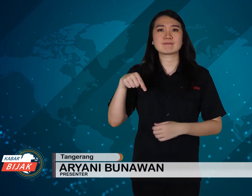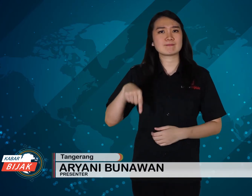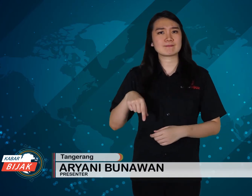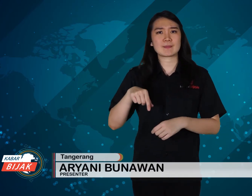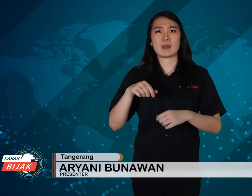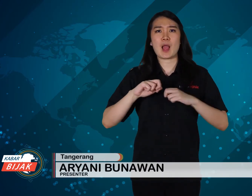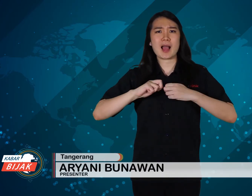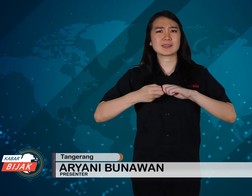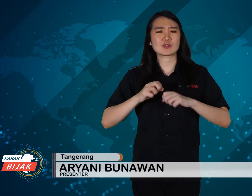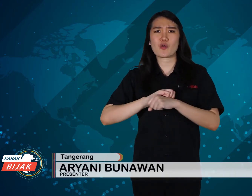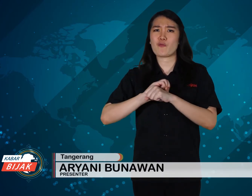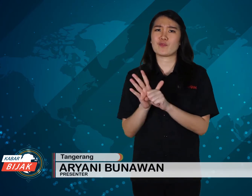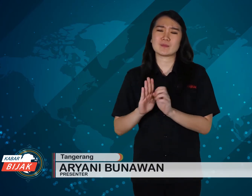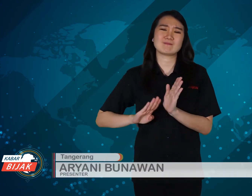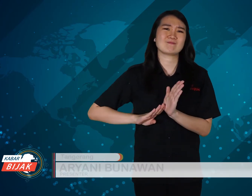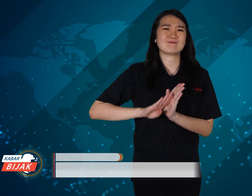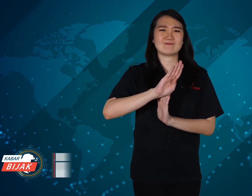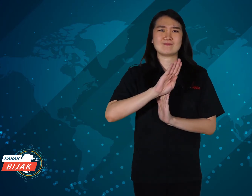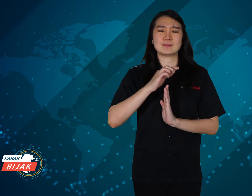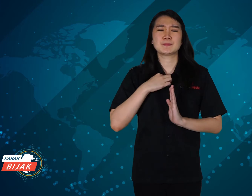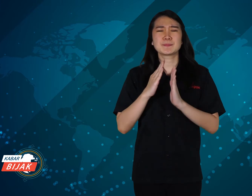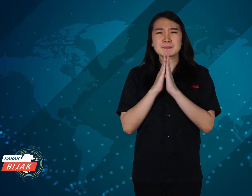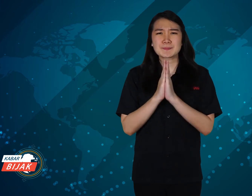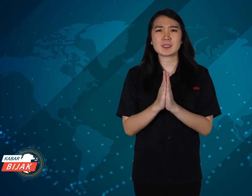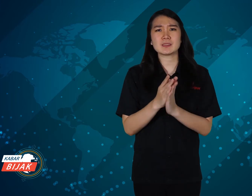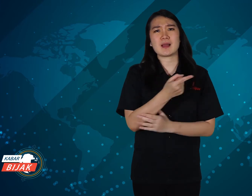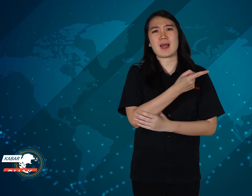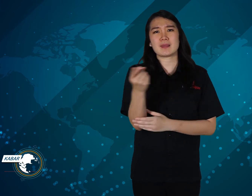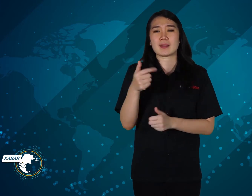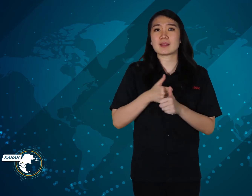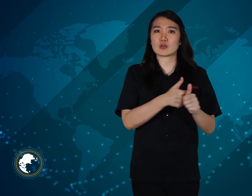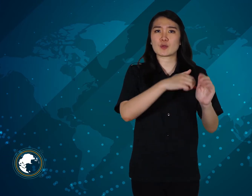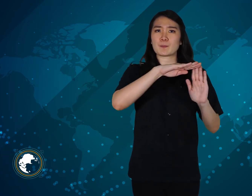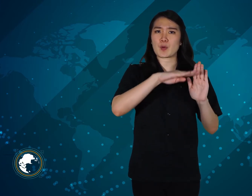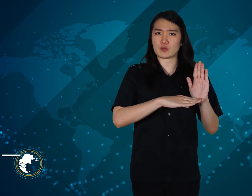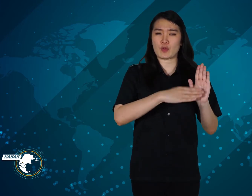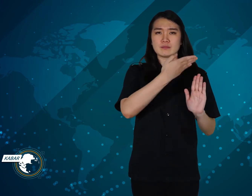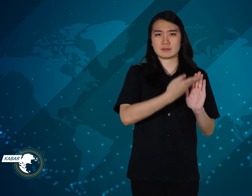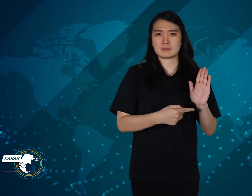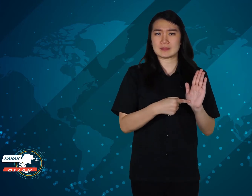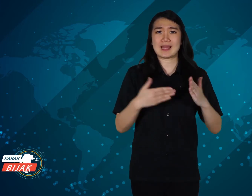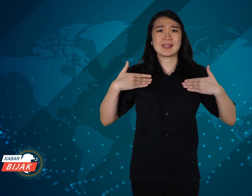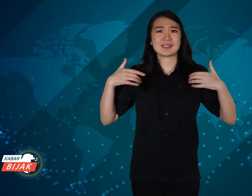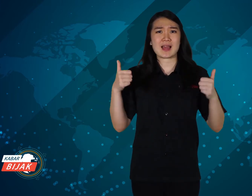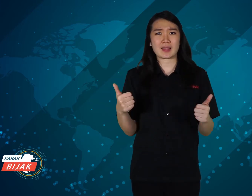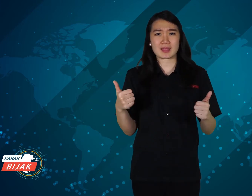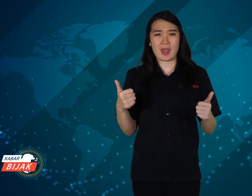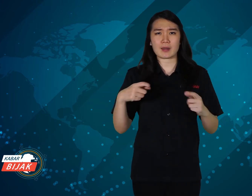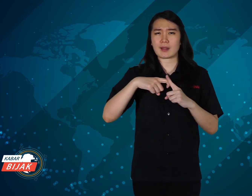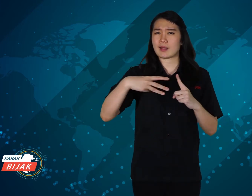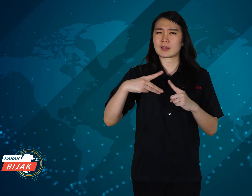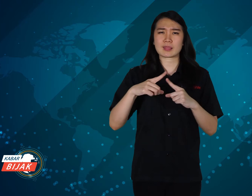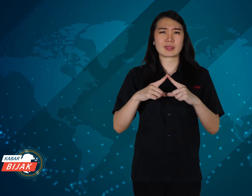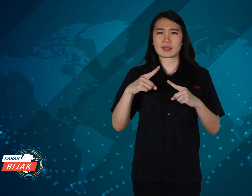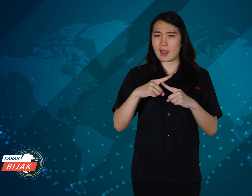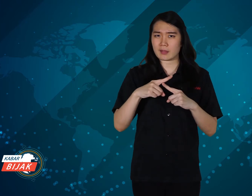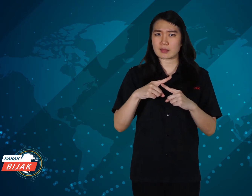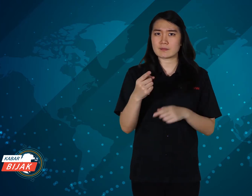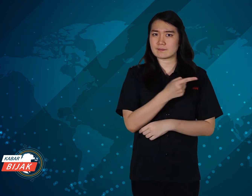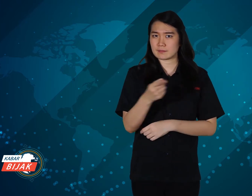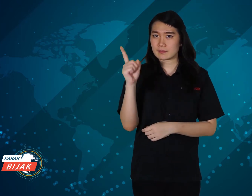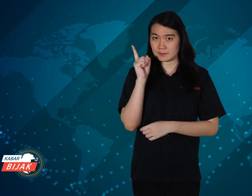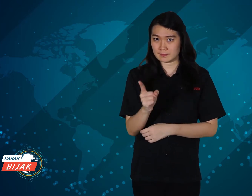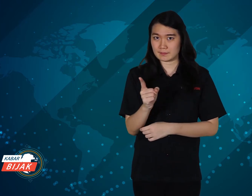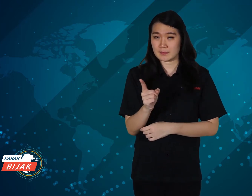Covid-19 cases are on the rise You have to keep the process strictly, okay?